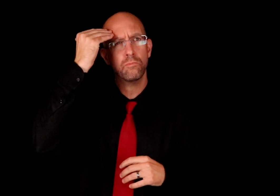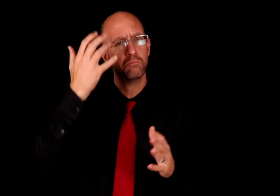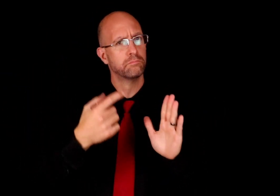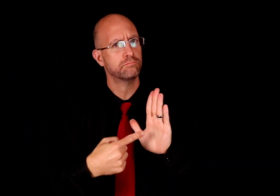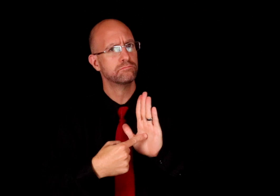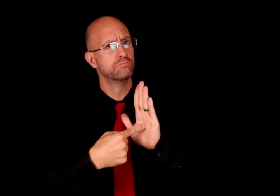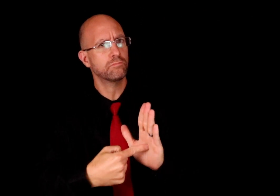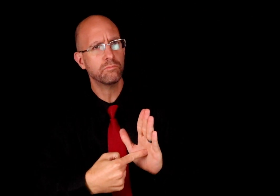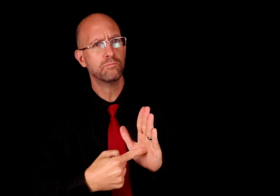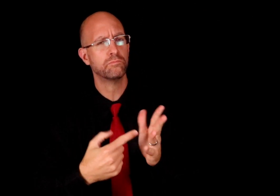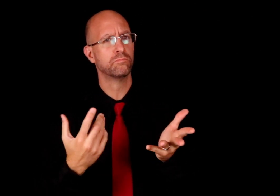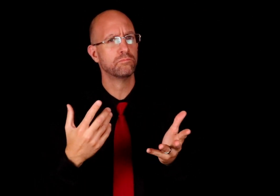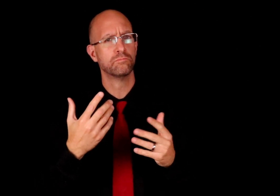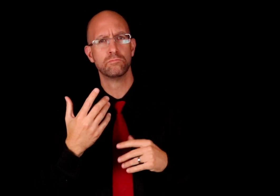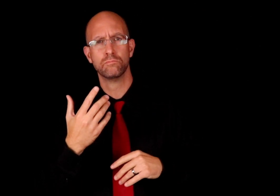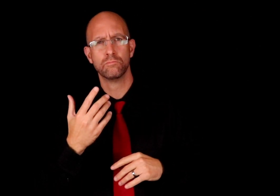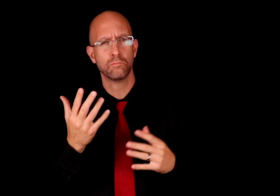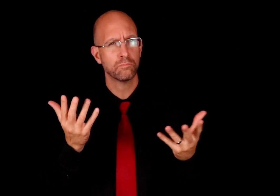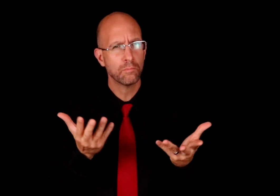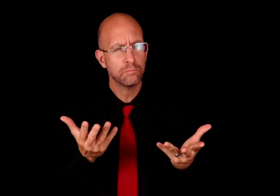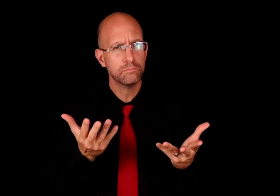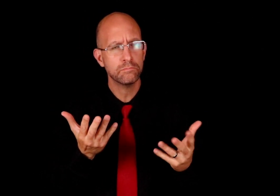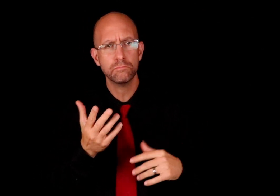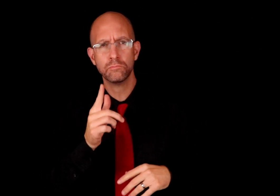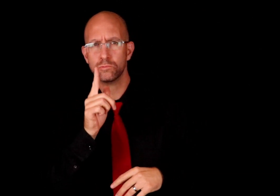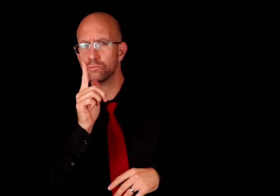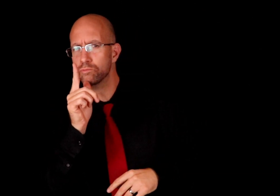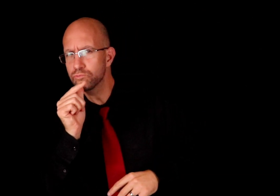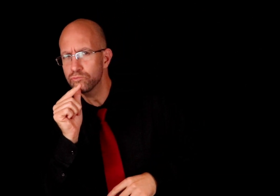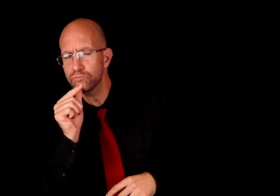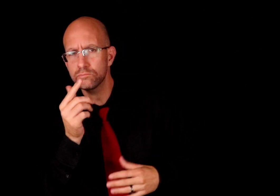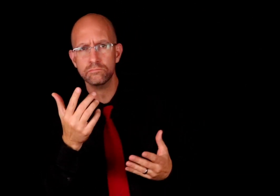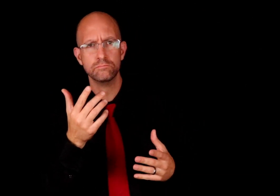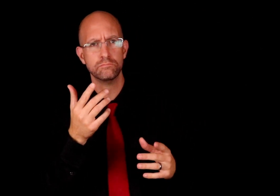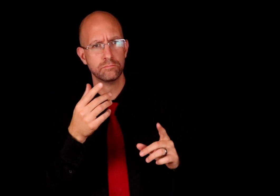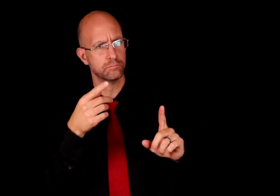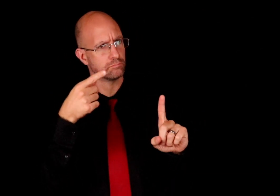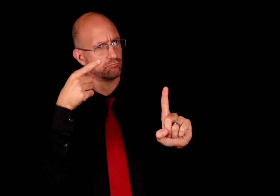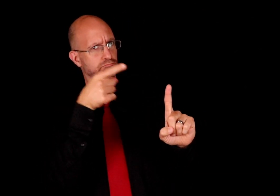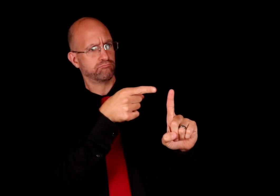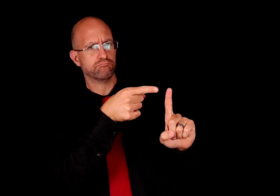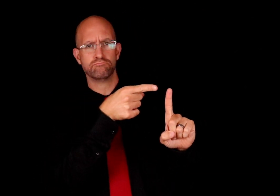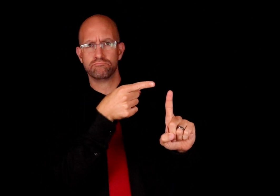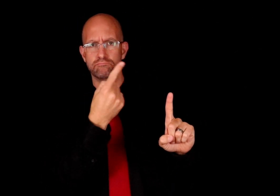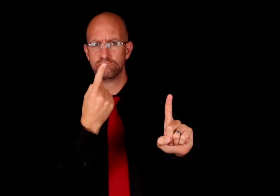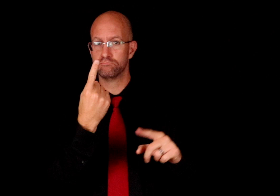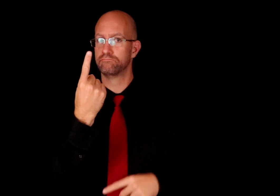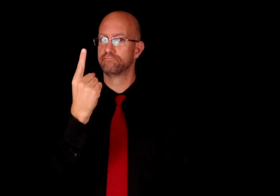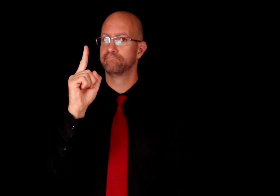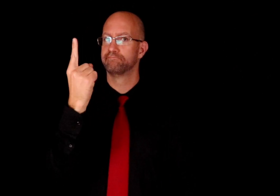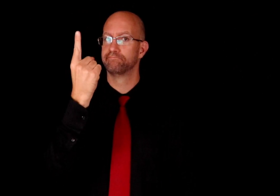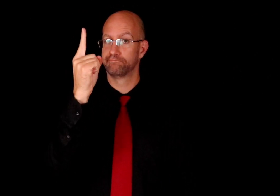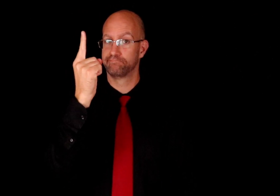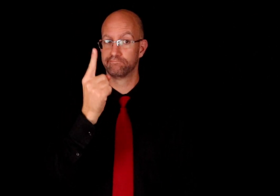you want to show what or who you are talking about. You would use handshape-1.